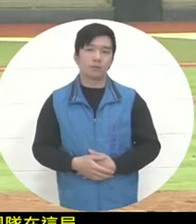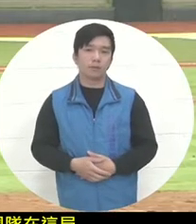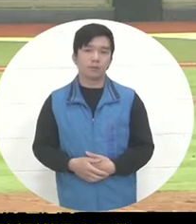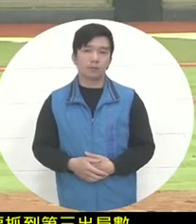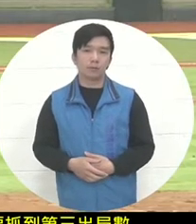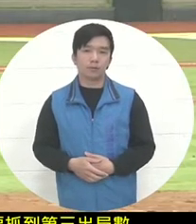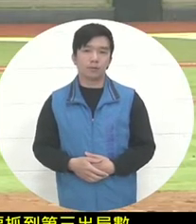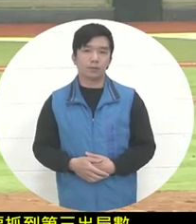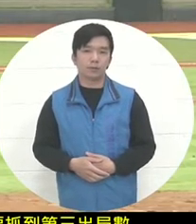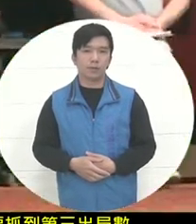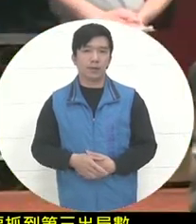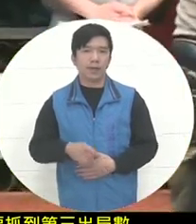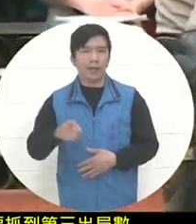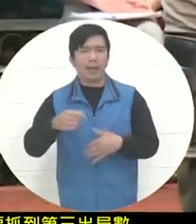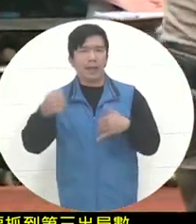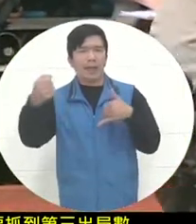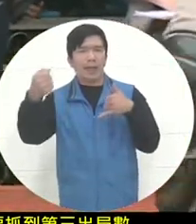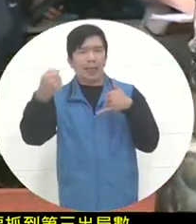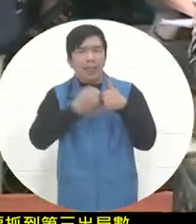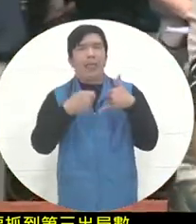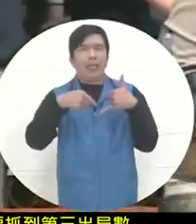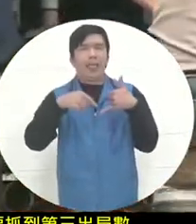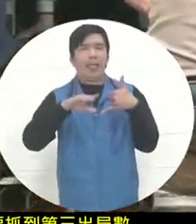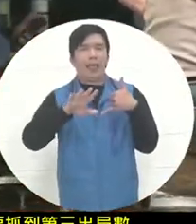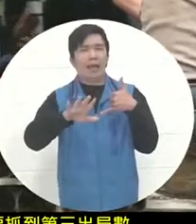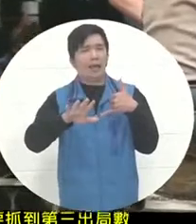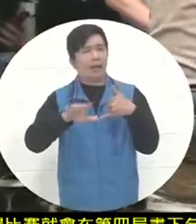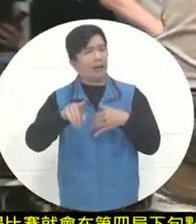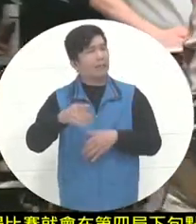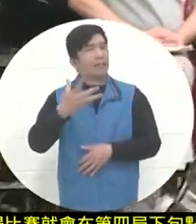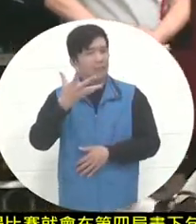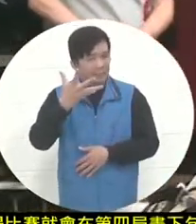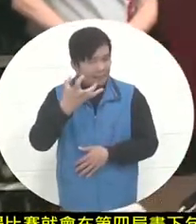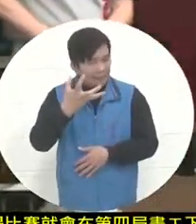, this ball is quite painful when it hits me. This is also a single